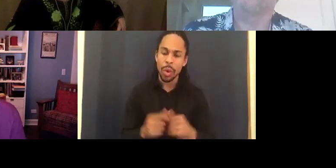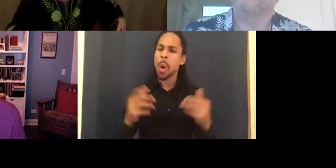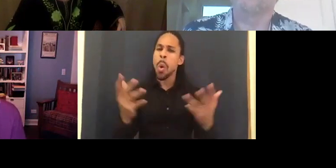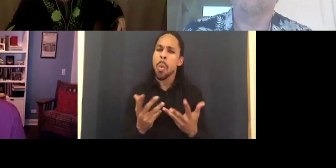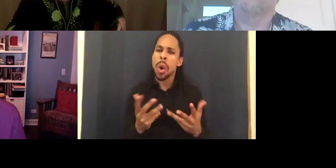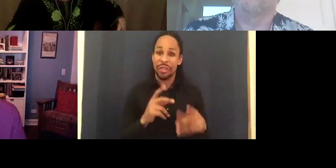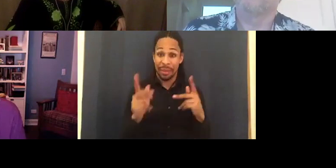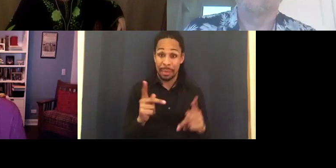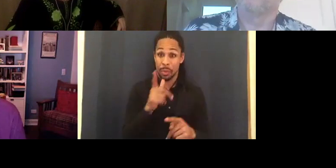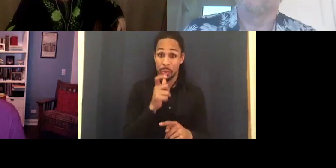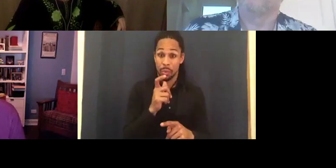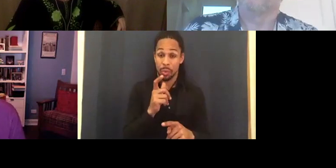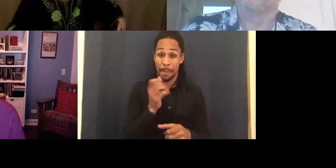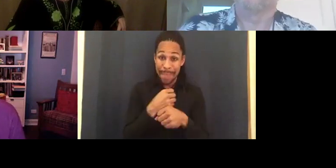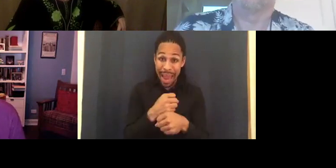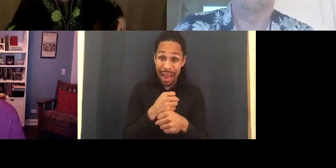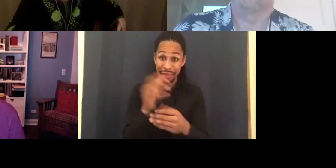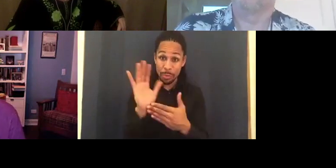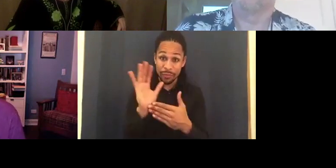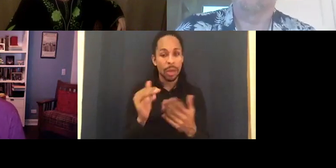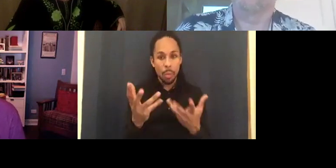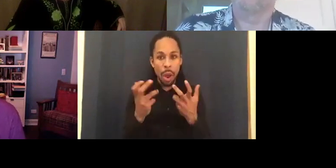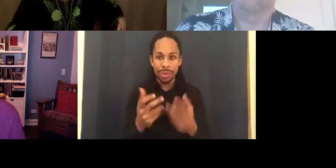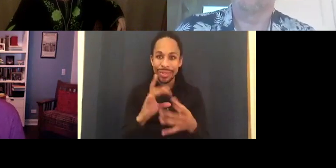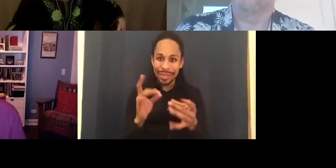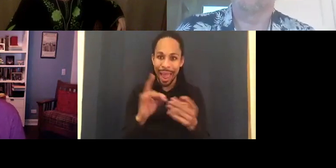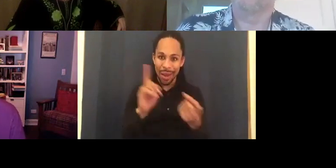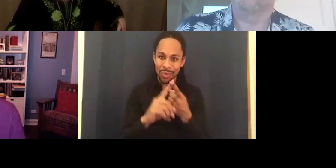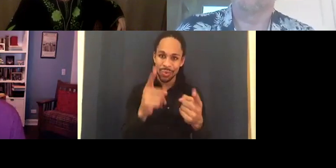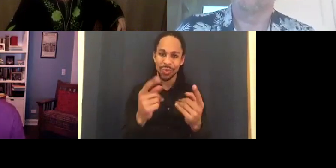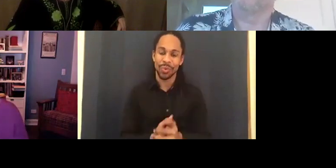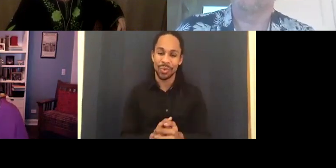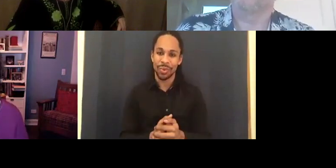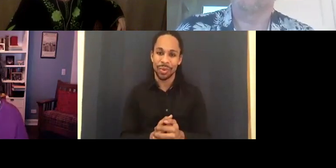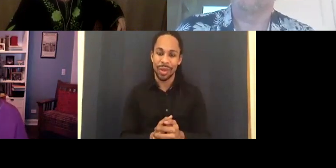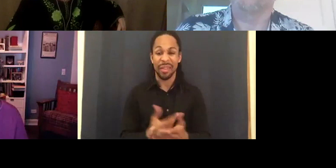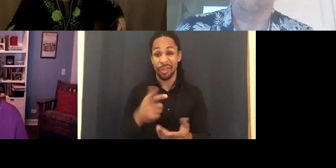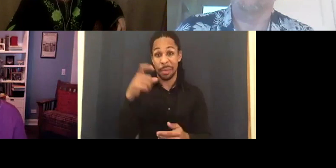movie want to say to you? They must have made it for a reason.